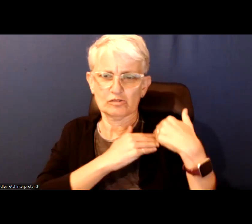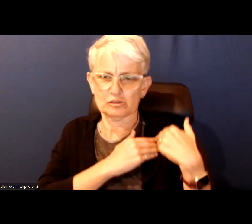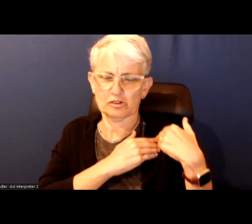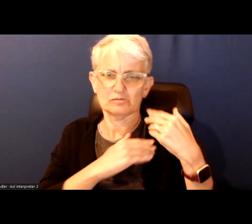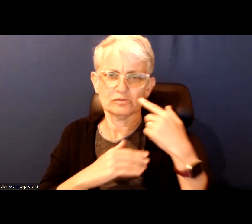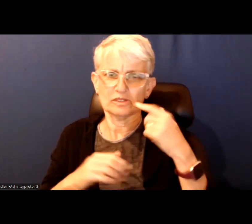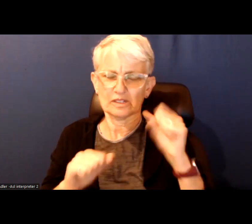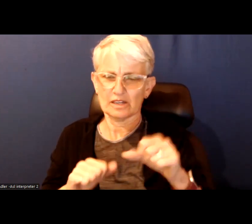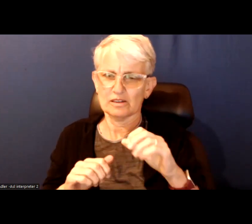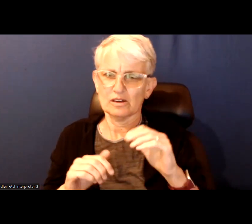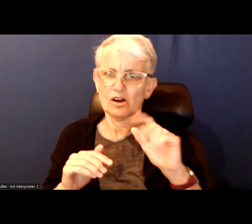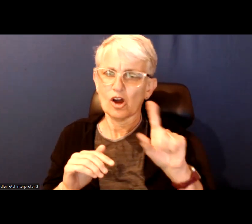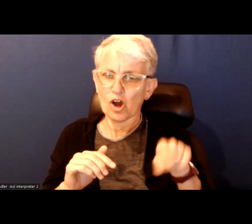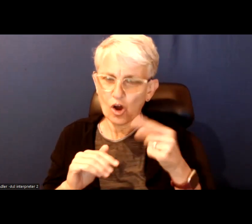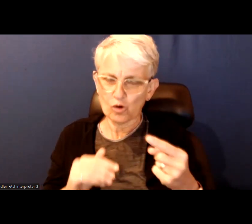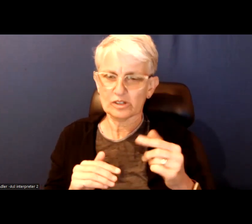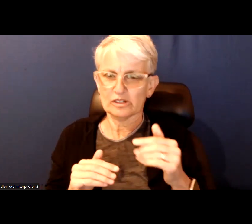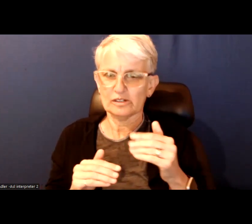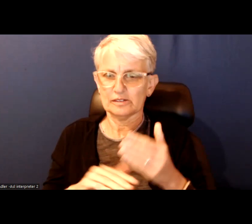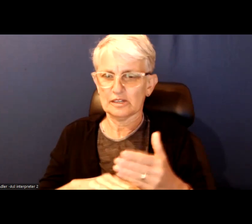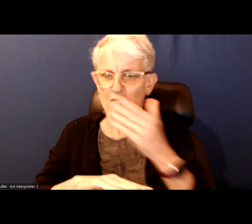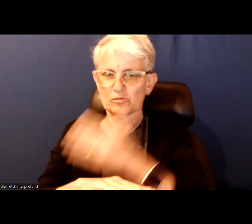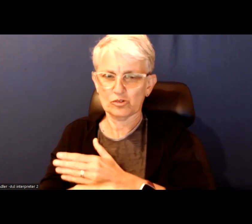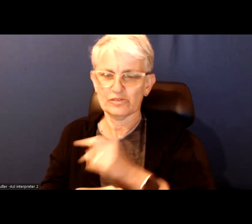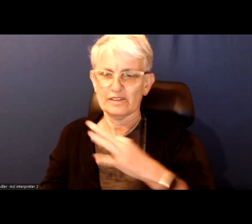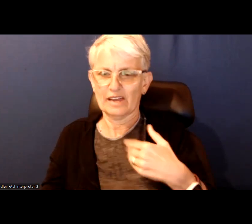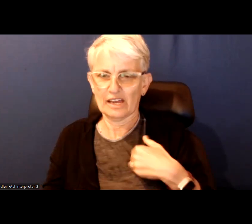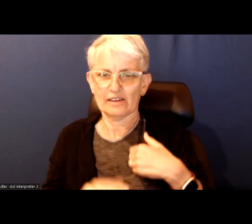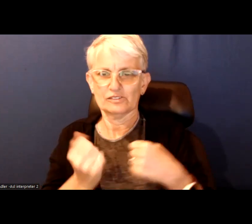with the support of other levels of government.